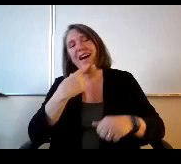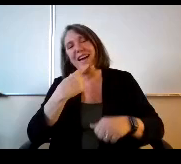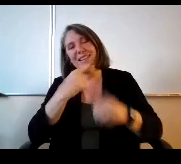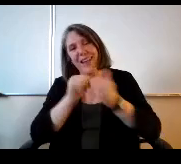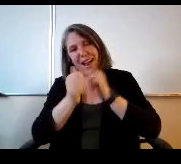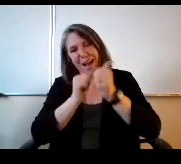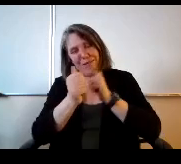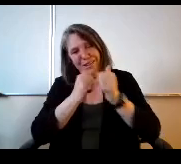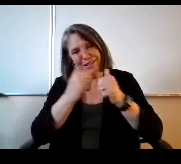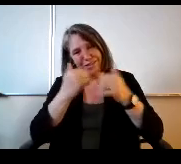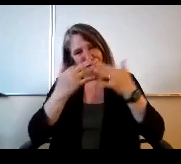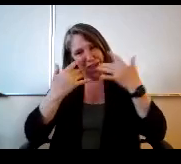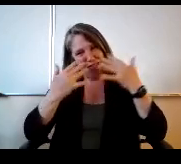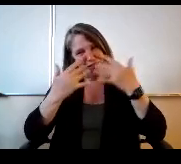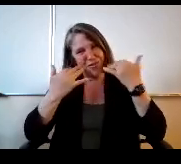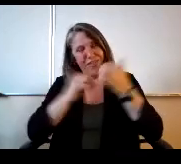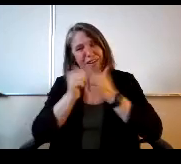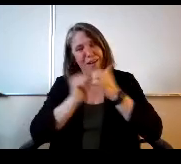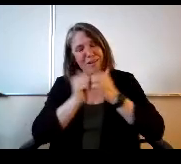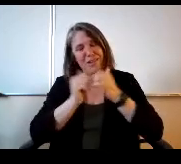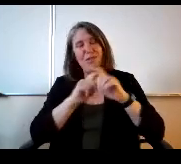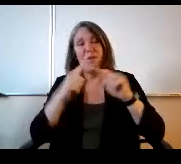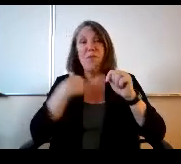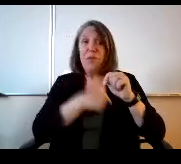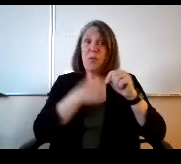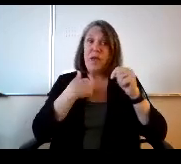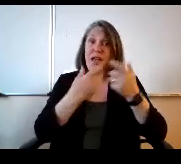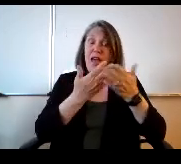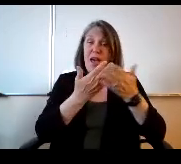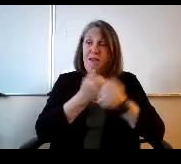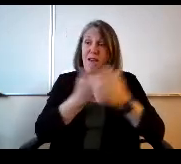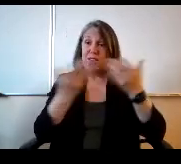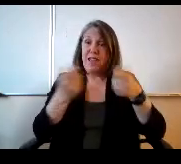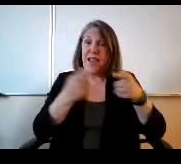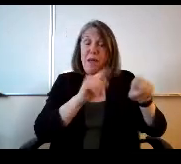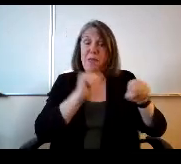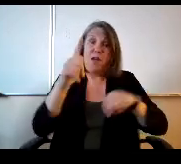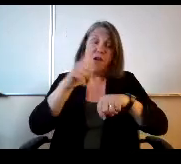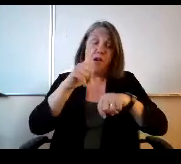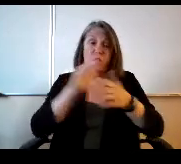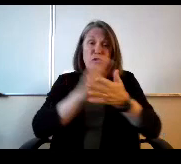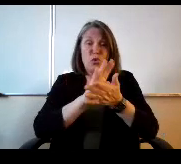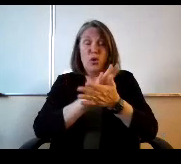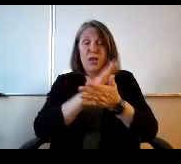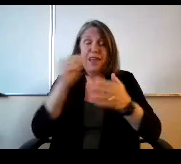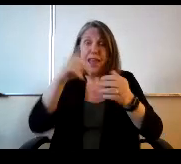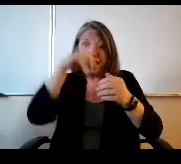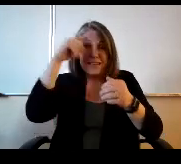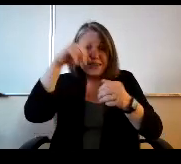in a friendly way, but you know, we got stuff happening at all schools, and a summer school program